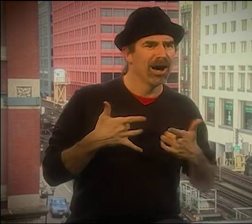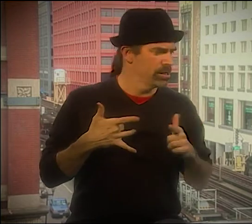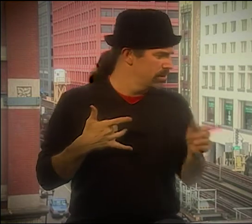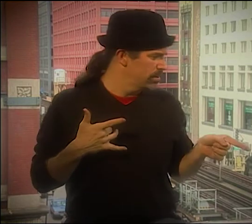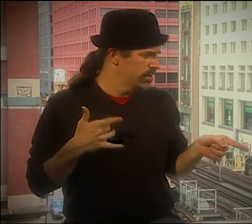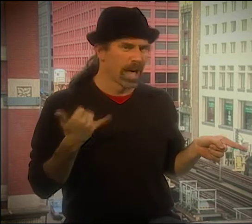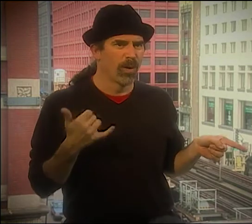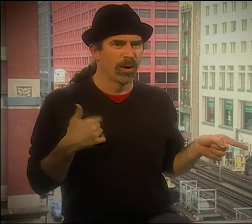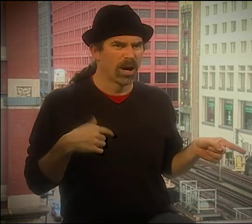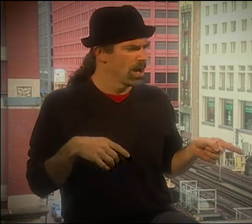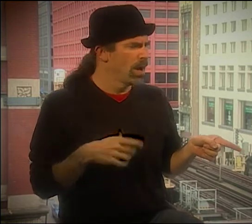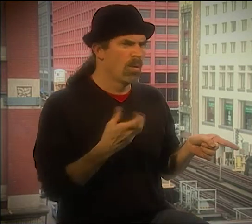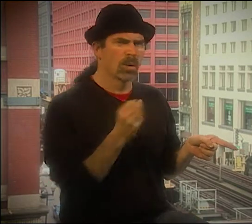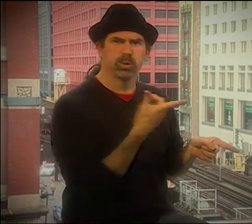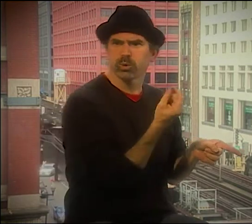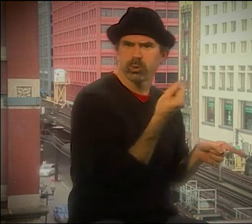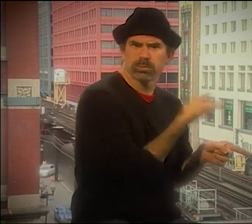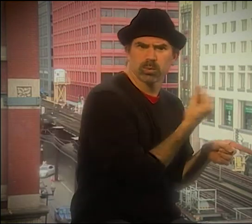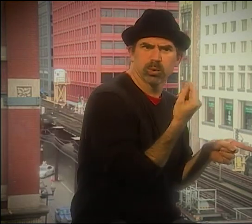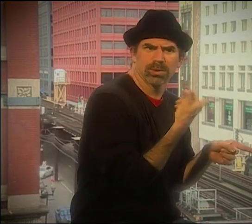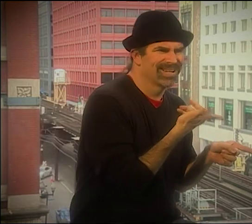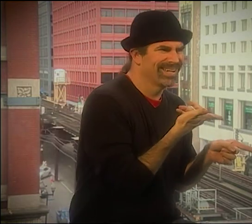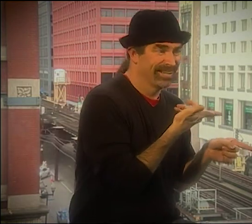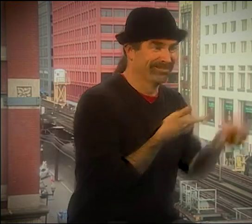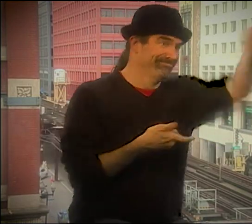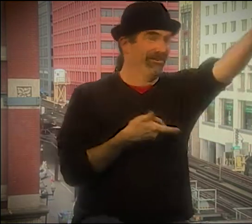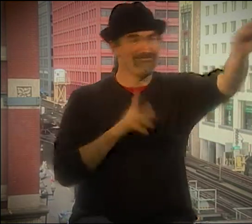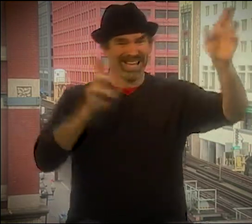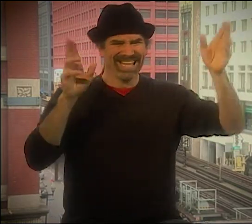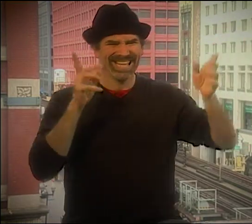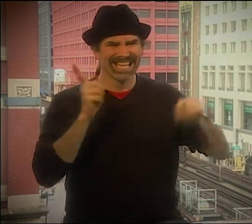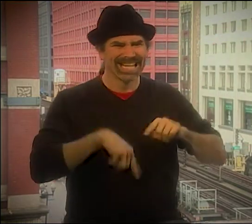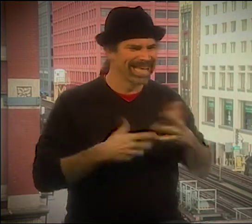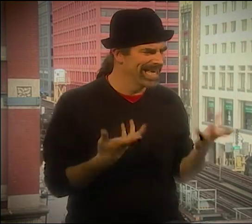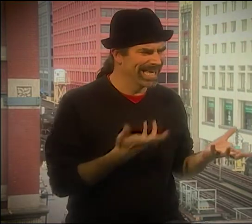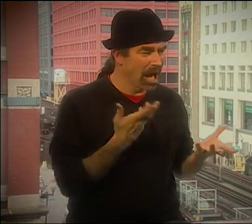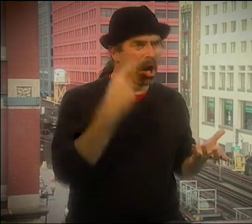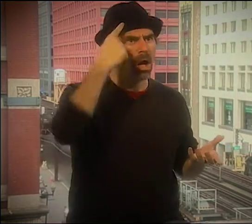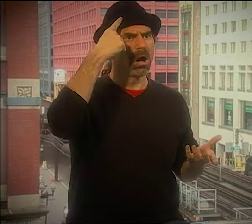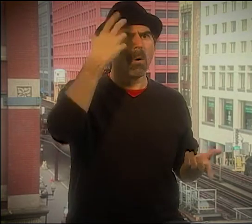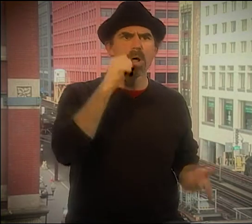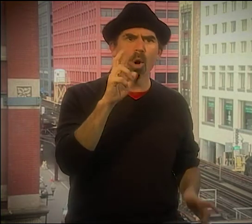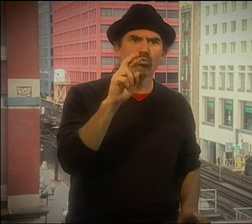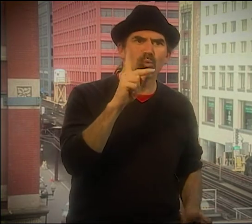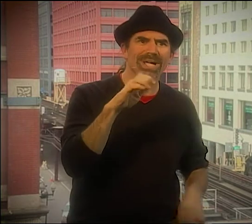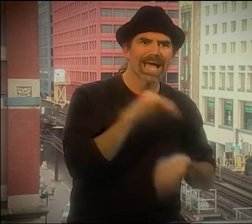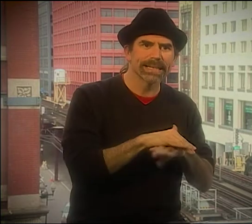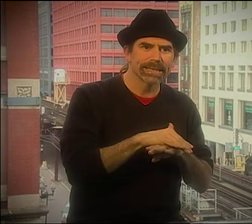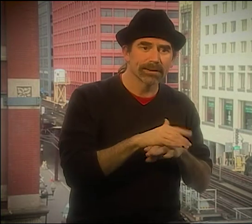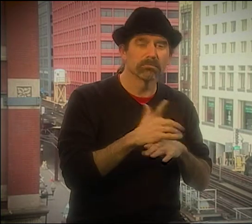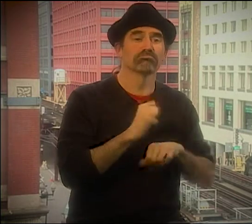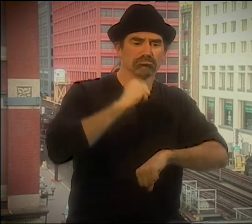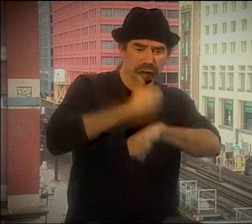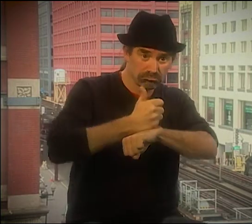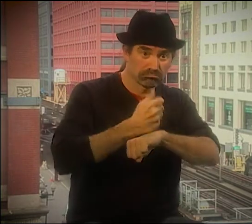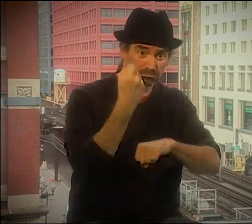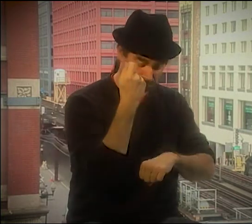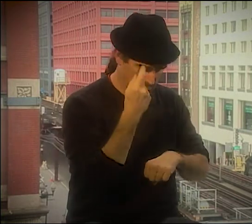DOING THIS POETRY STUFF BUT ONLY HAVE A FEW THINGS?" YOU KNOW, I WANT TO DO THIS. IT'S LIKE HOW I WAS WHEN I SAW BERNARD BRAGG.